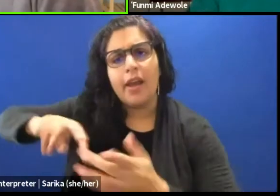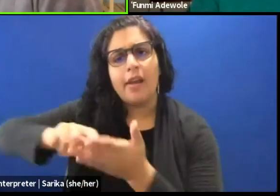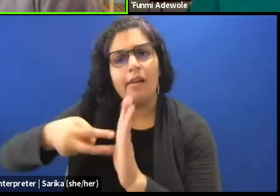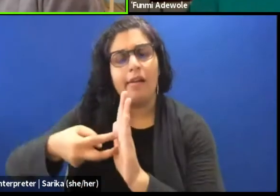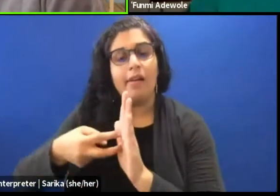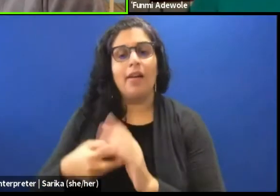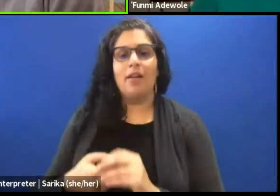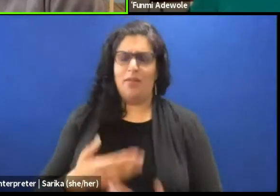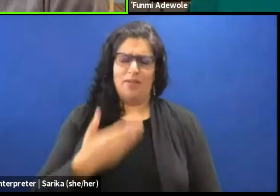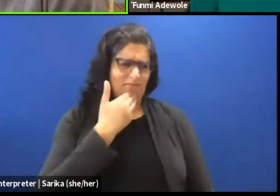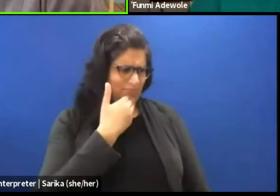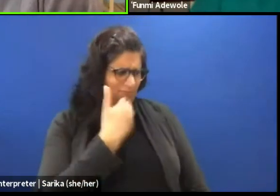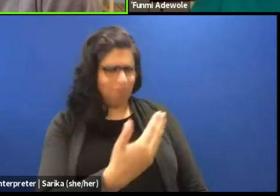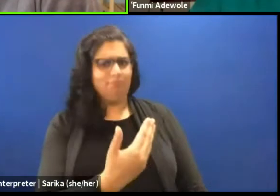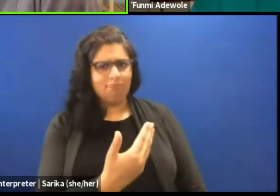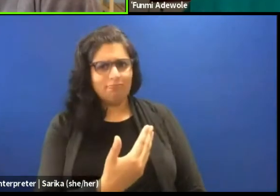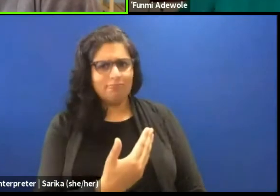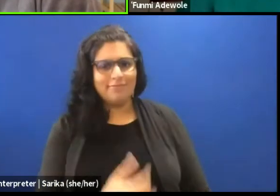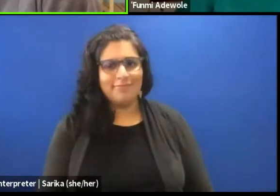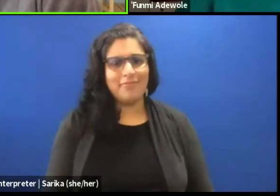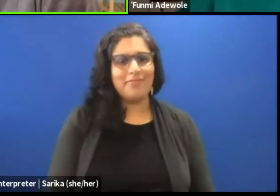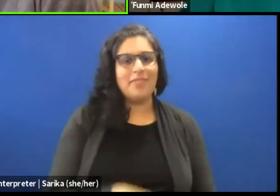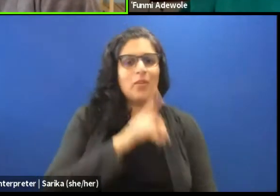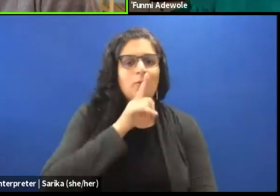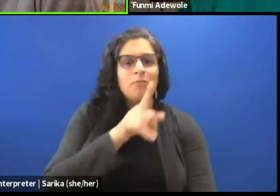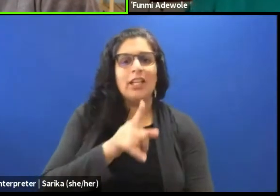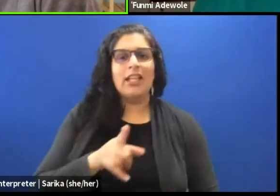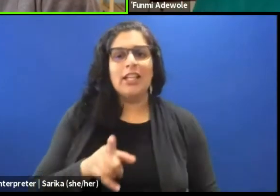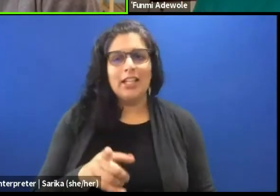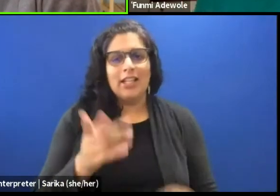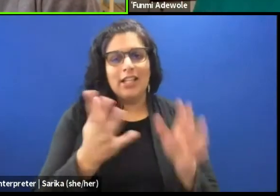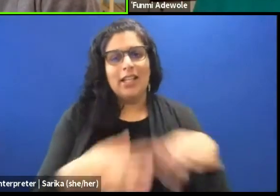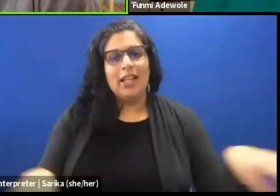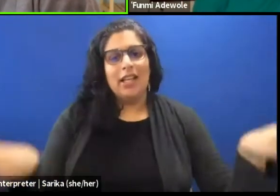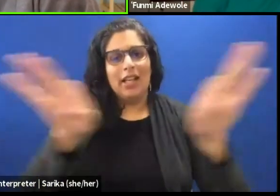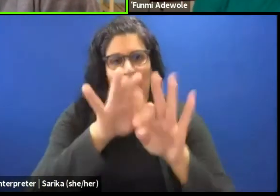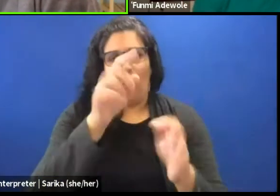Thanks, Funmi. It is really important, what you just noted.